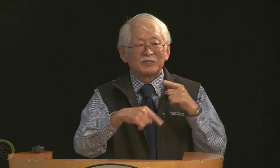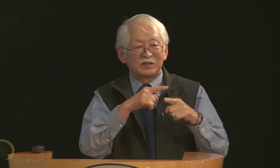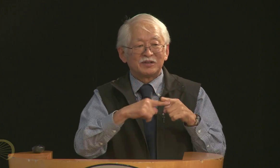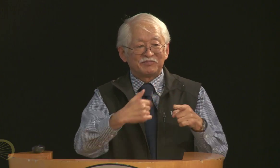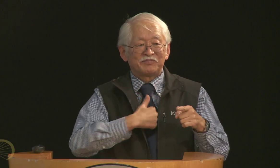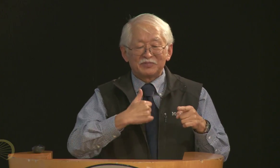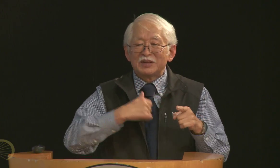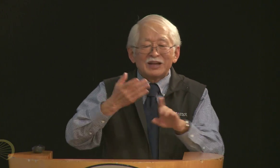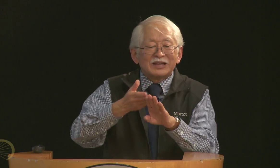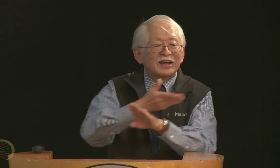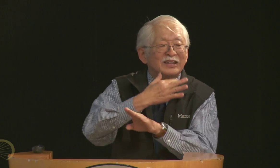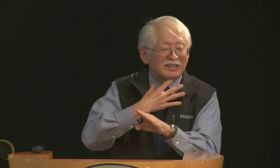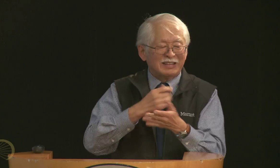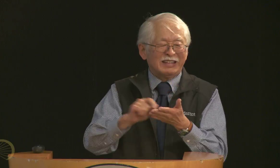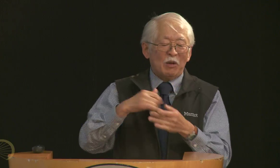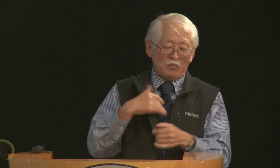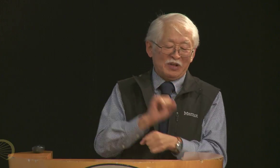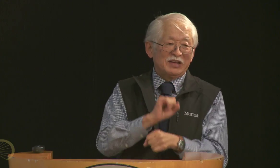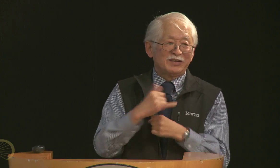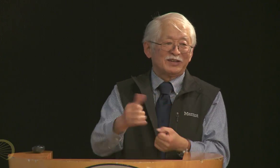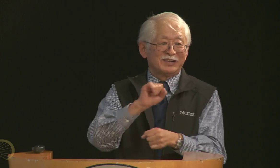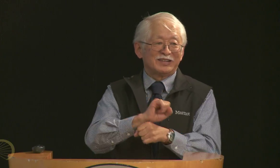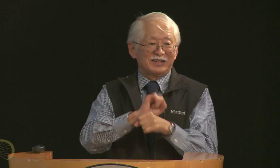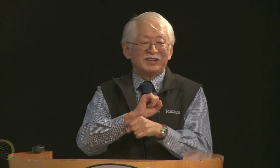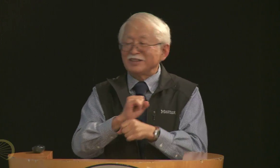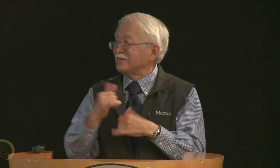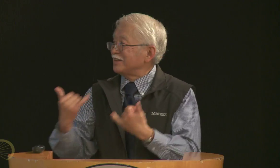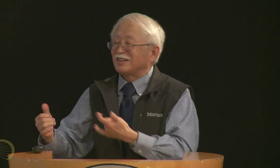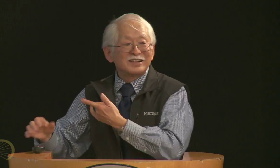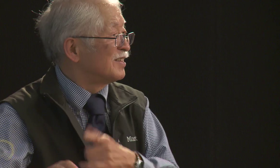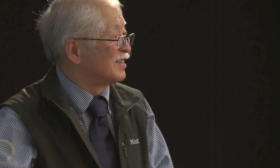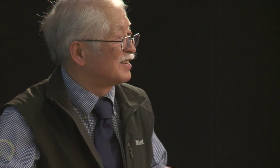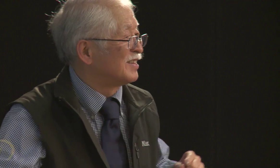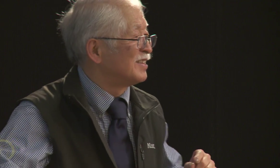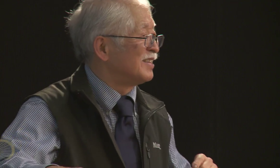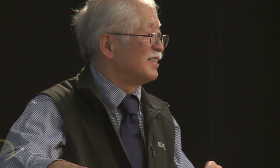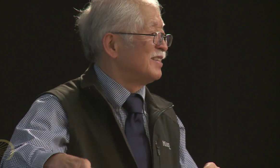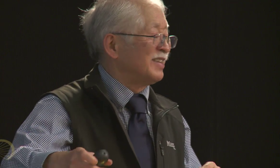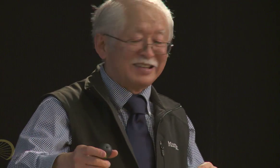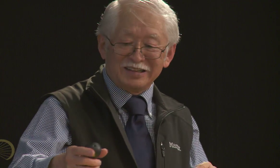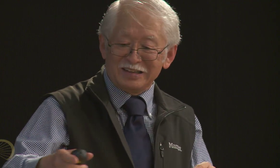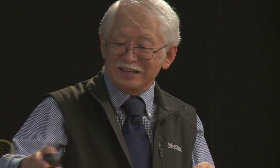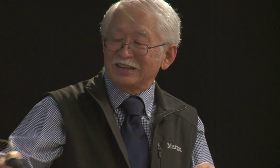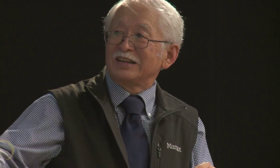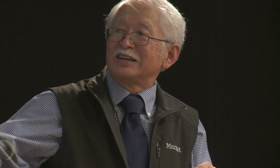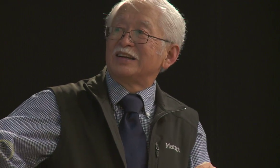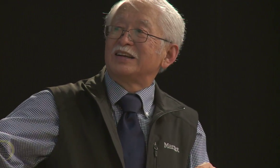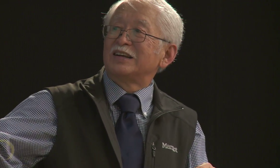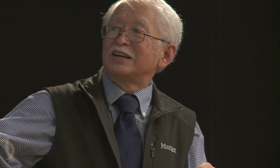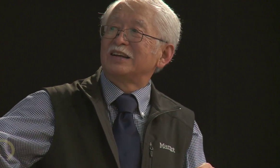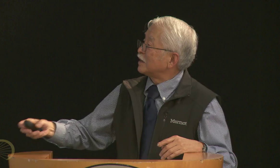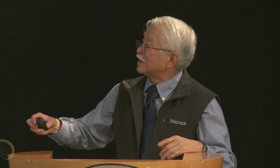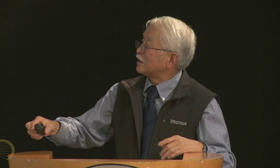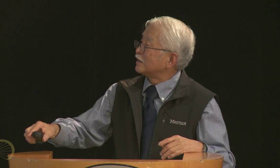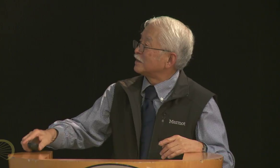to write a book and so I decided this one first, and the next thing they want me to do is write an autobiography, so that's next on my to-do list.